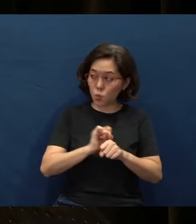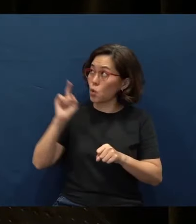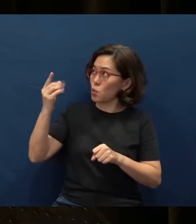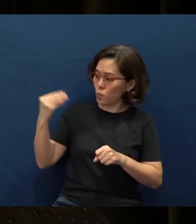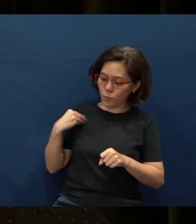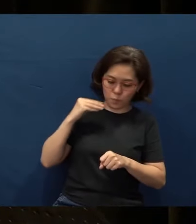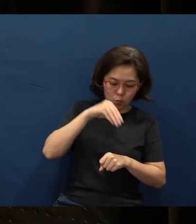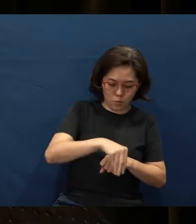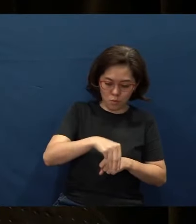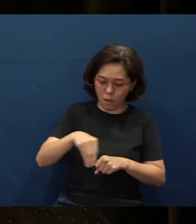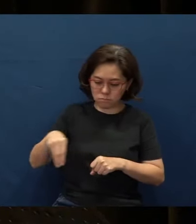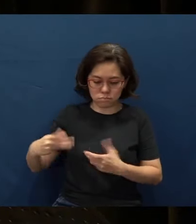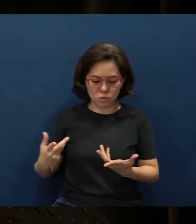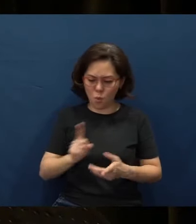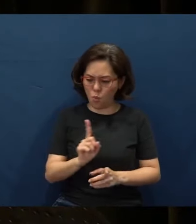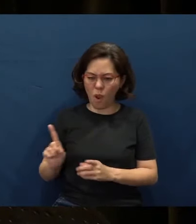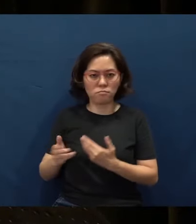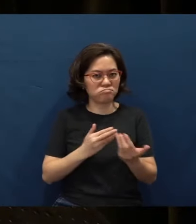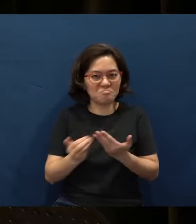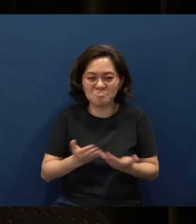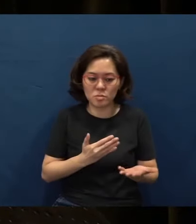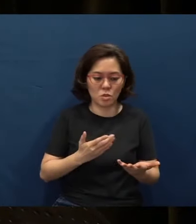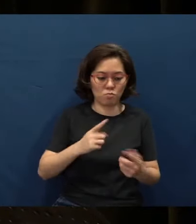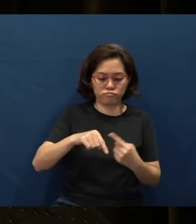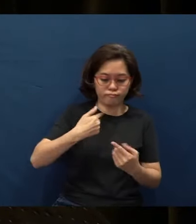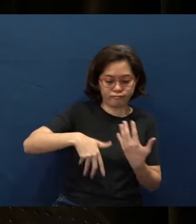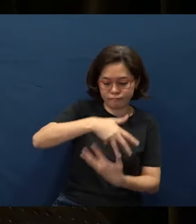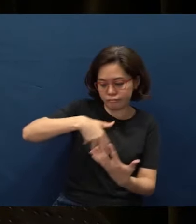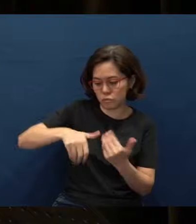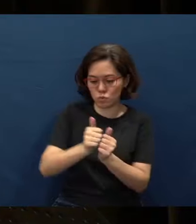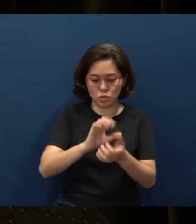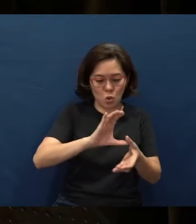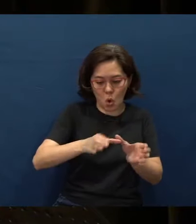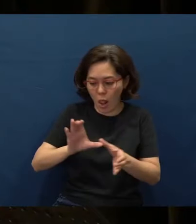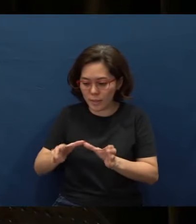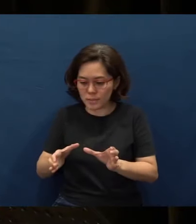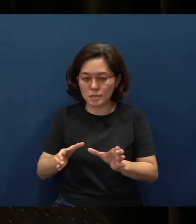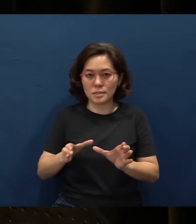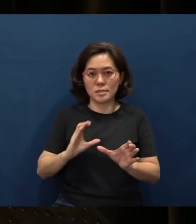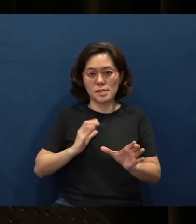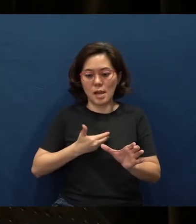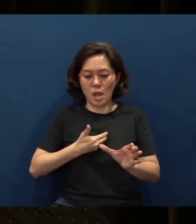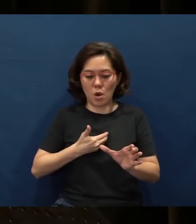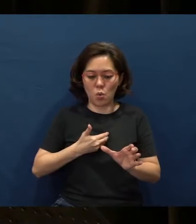wherever that may be - in our interaction with our colleagues, our supervisors